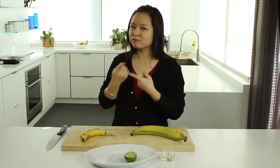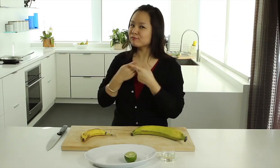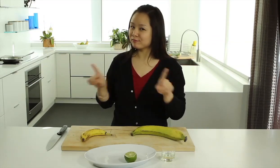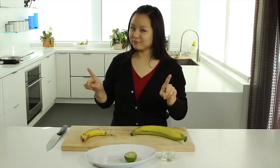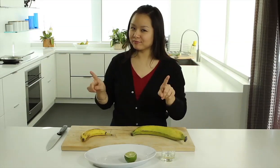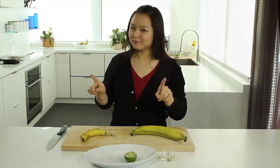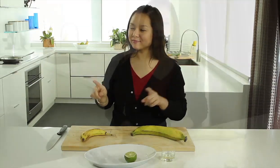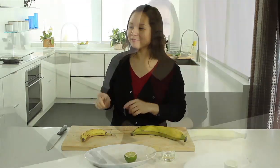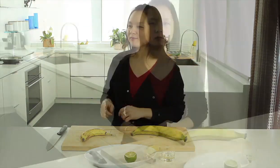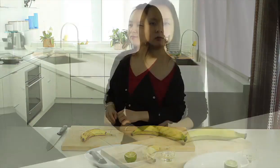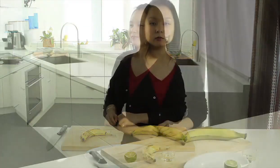fruit all year round.